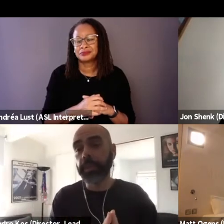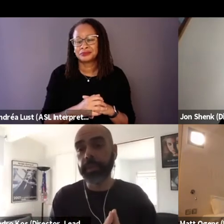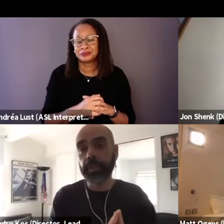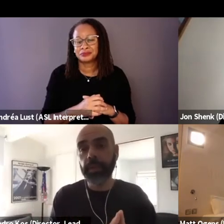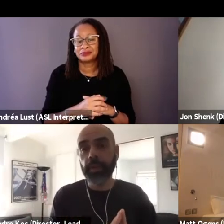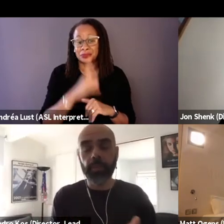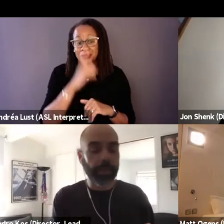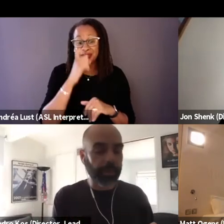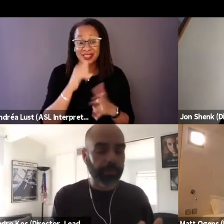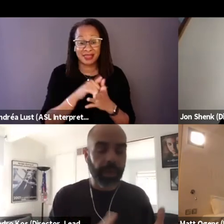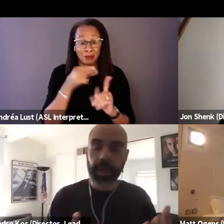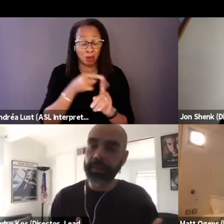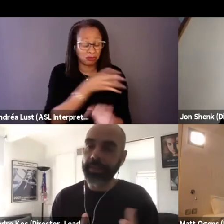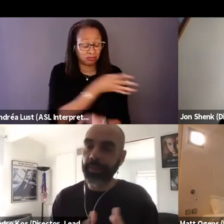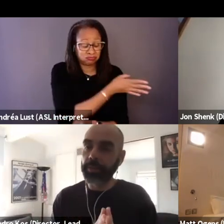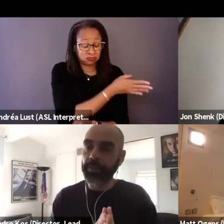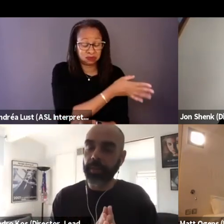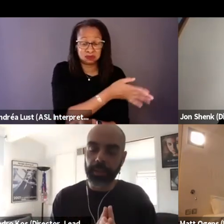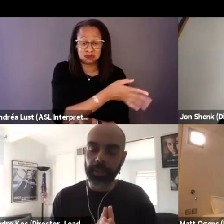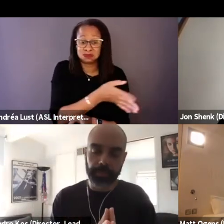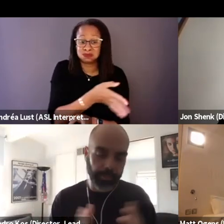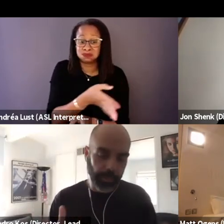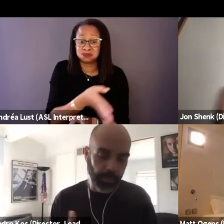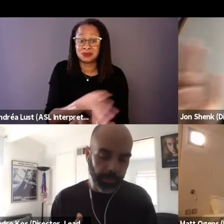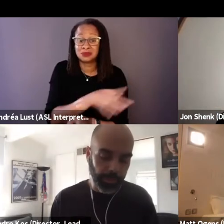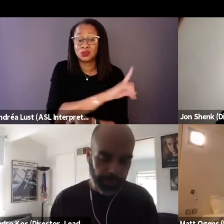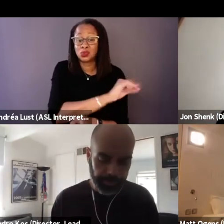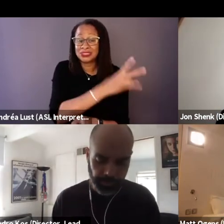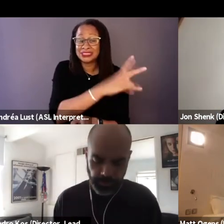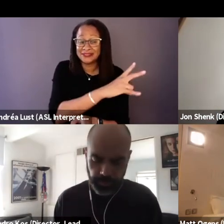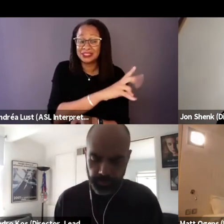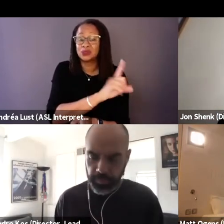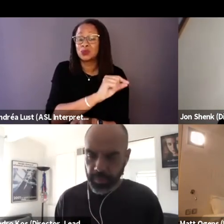we had so much incredible, material